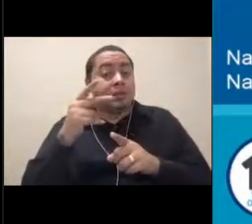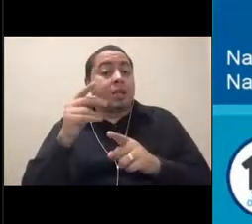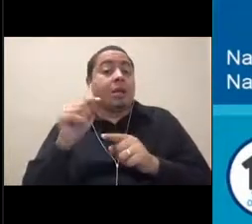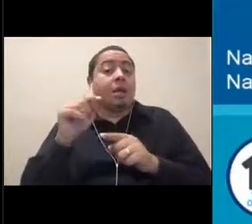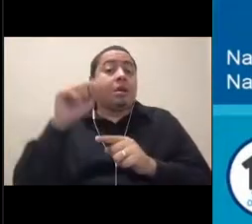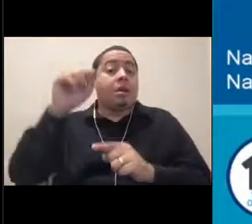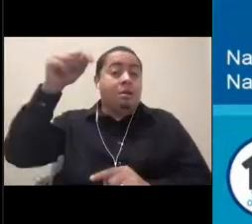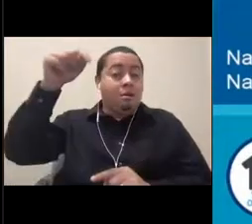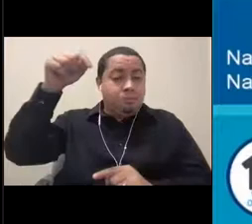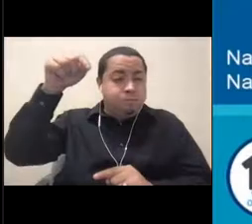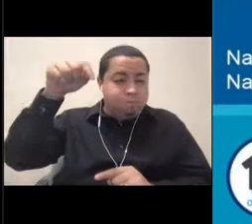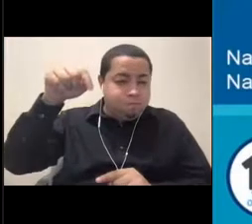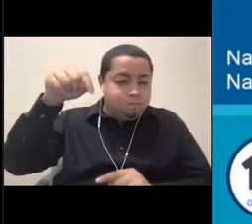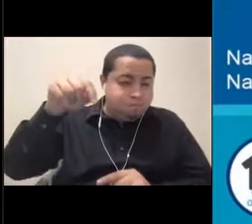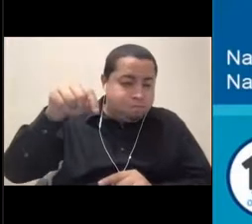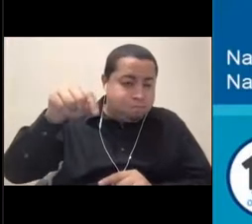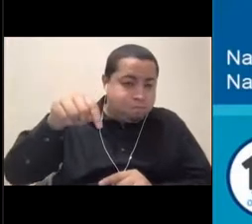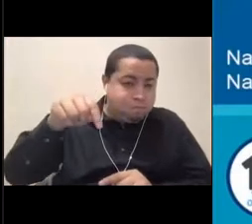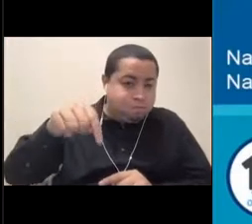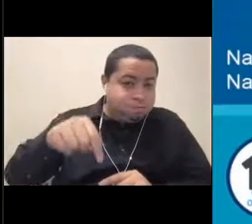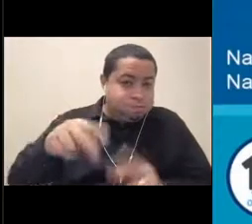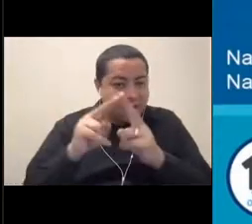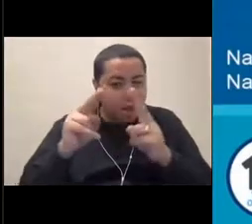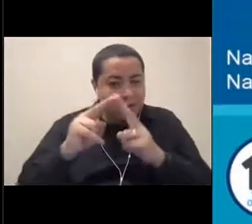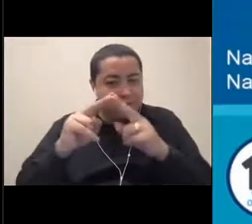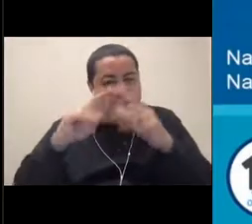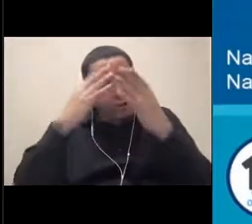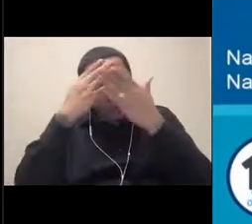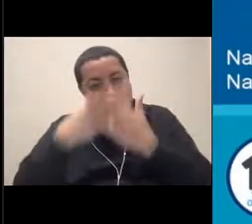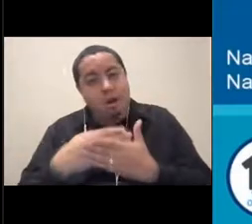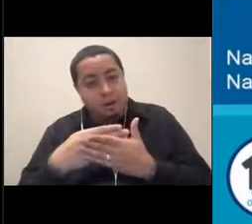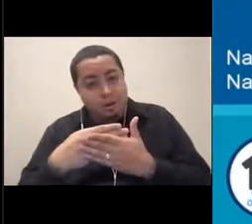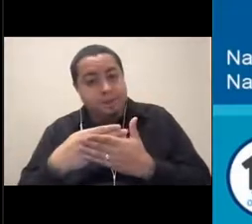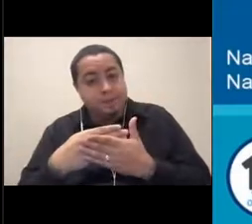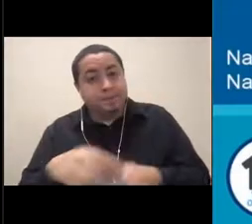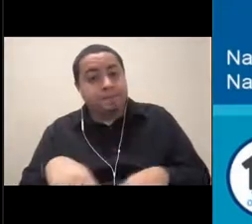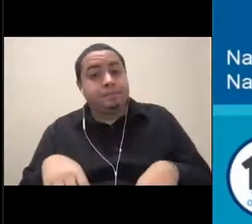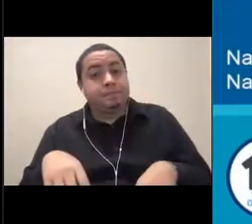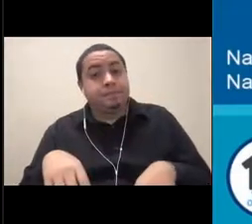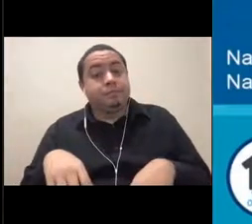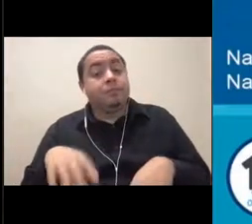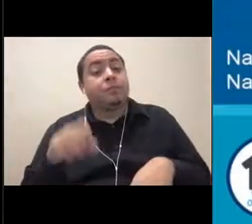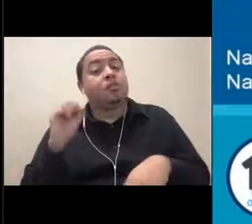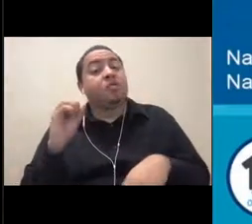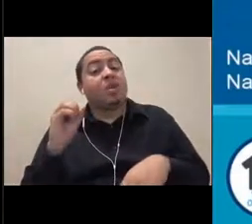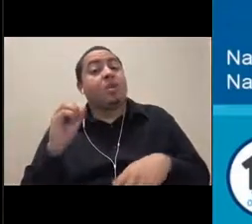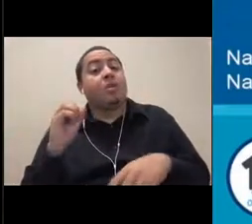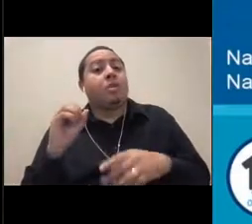at the bottom of the ocean, it's very dark. And so the larger more complex ROVs